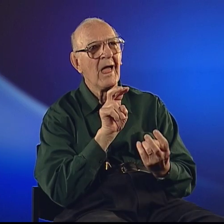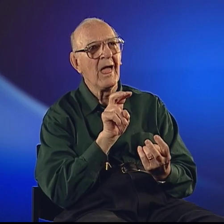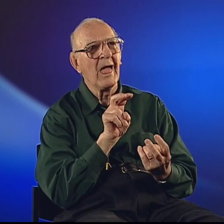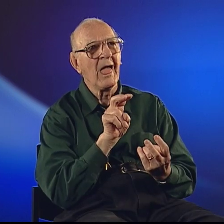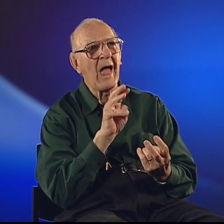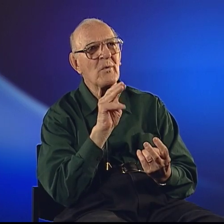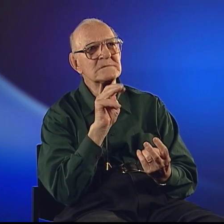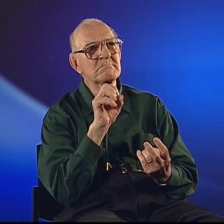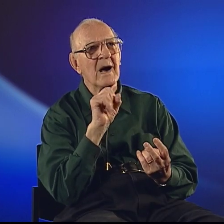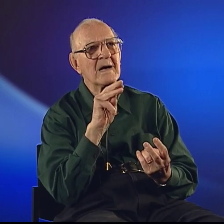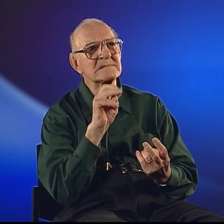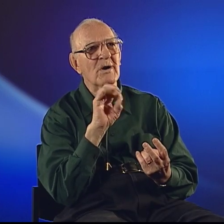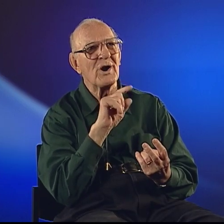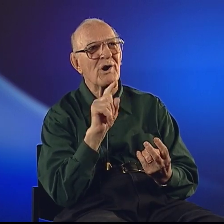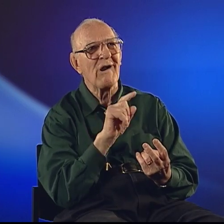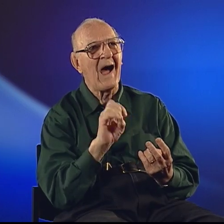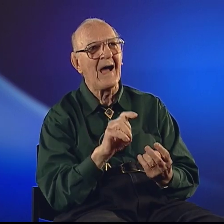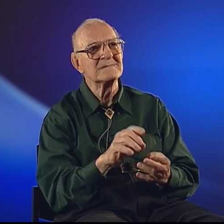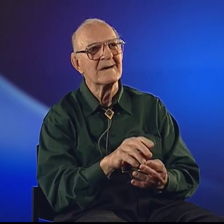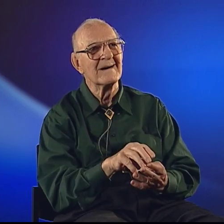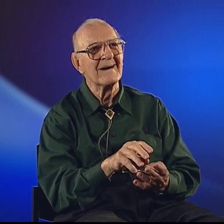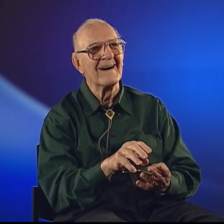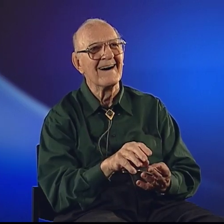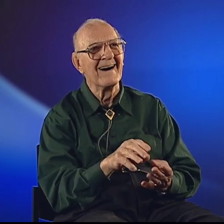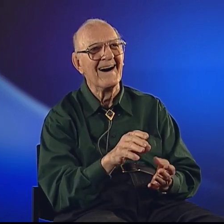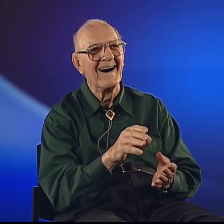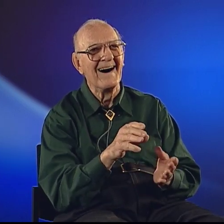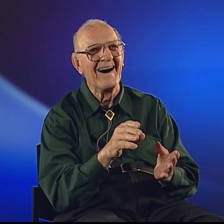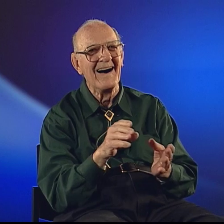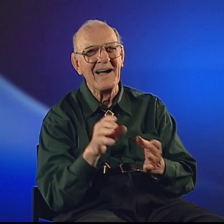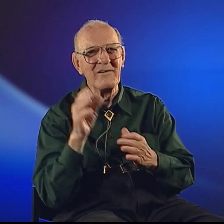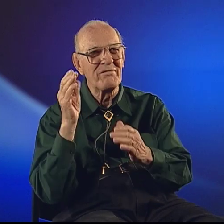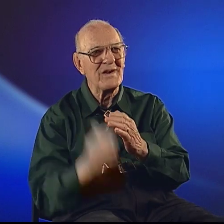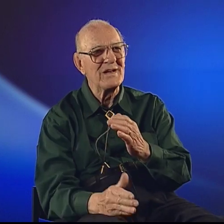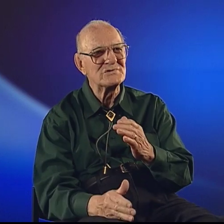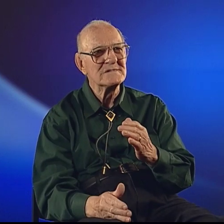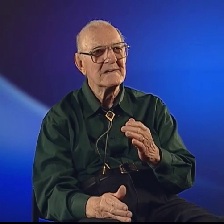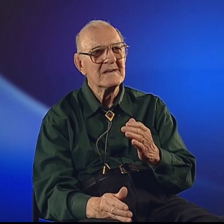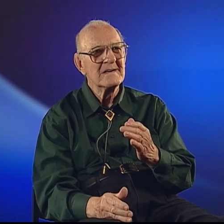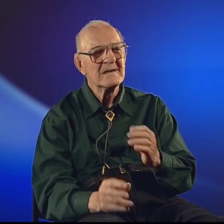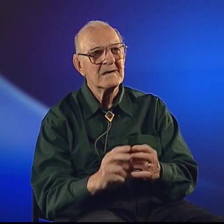I was mesmerized! He finished,